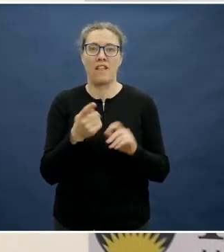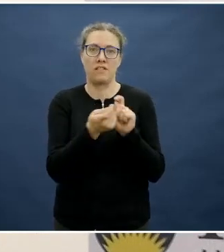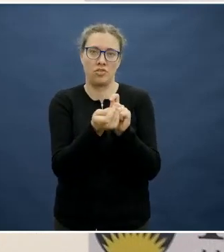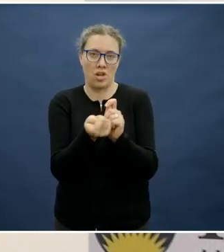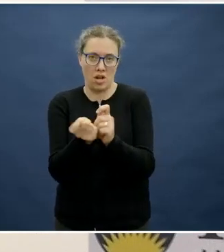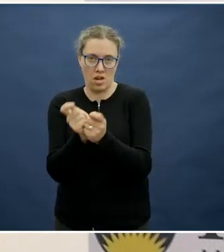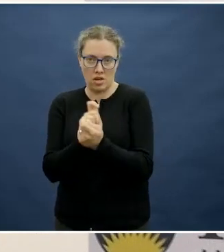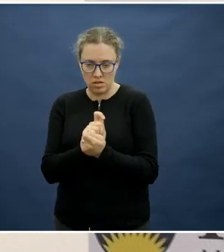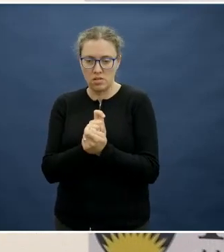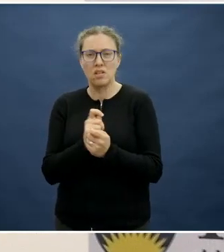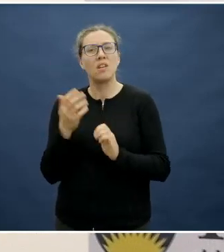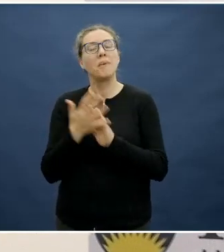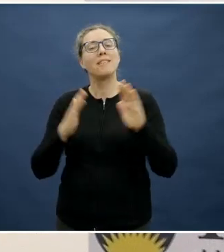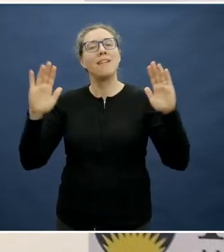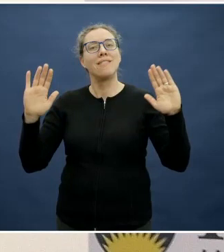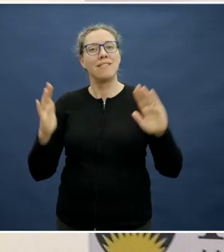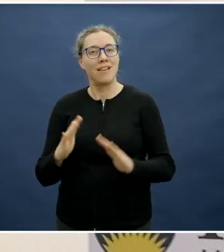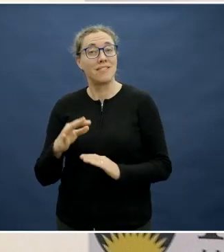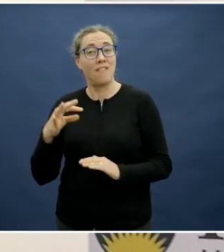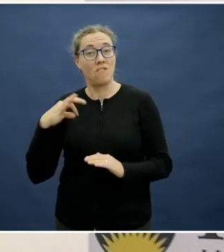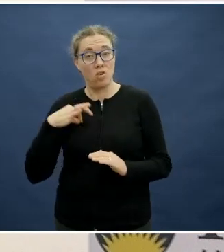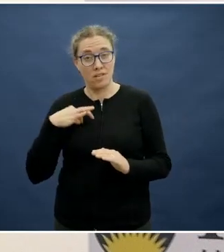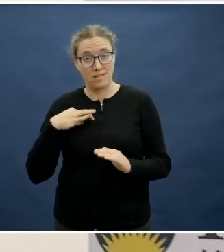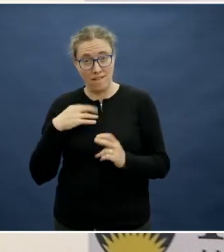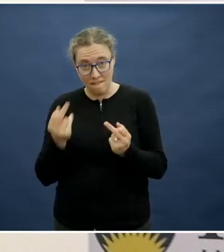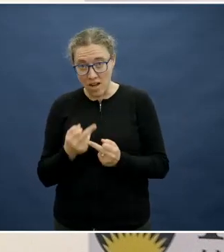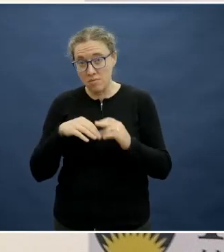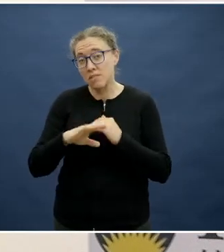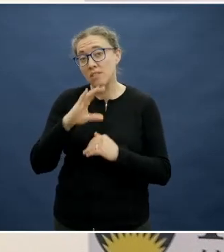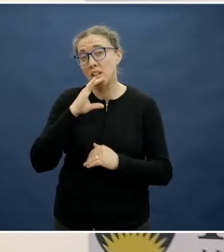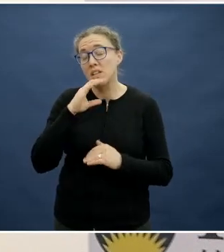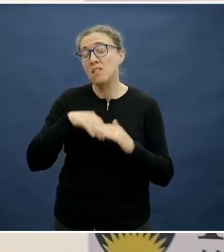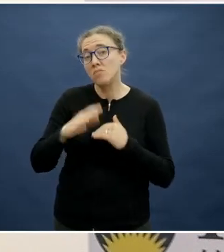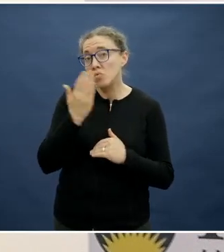our volunteer army that support canteens, that could be another reason why we really